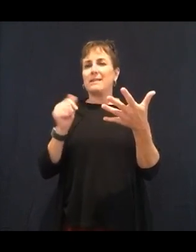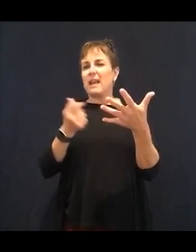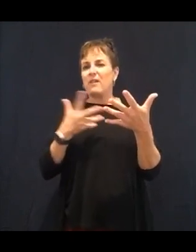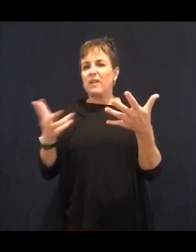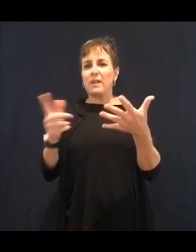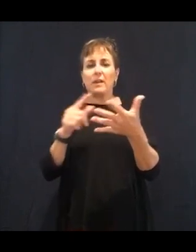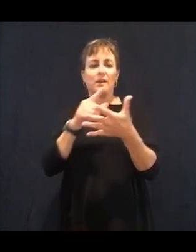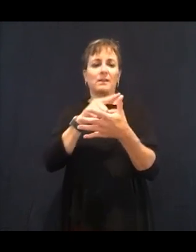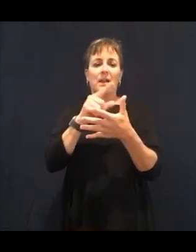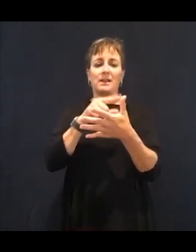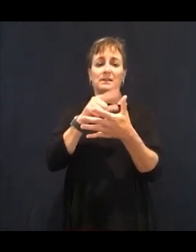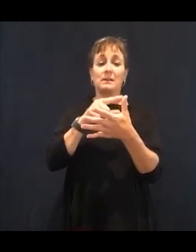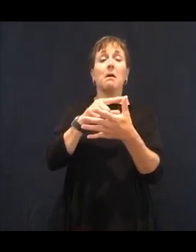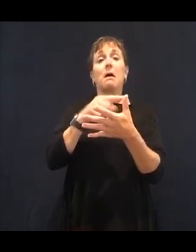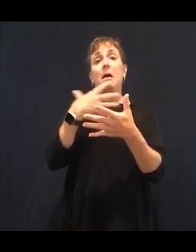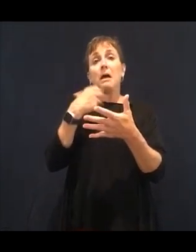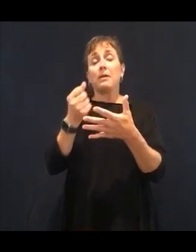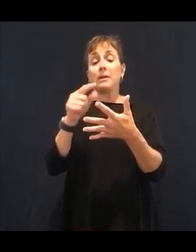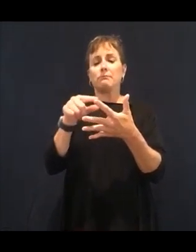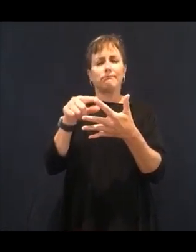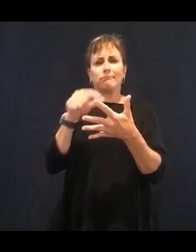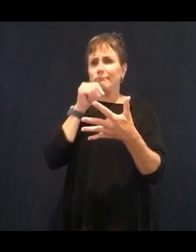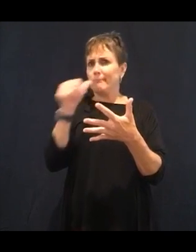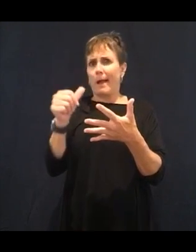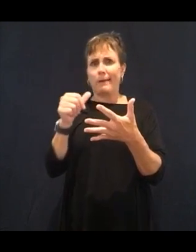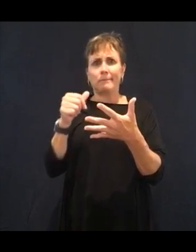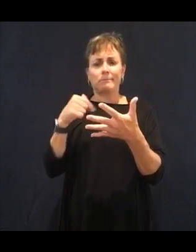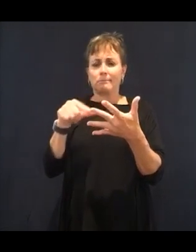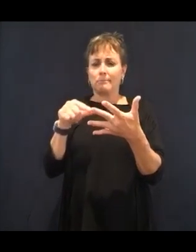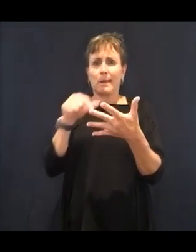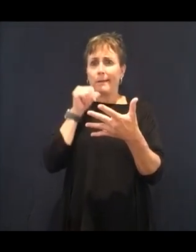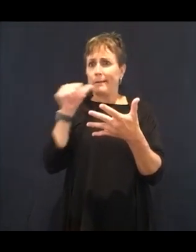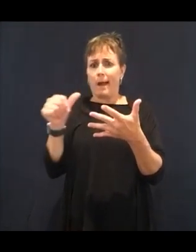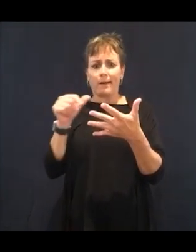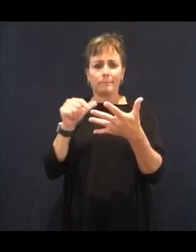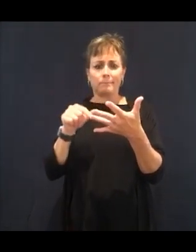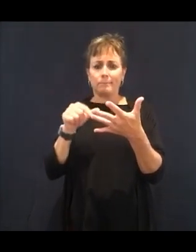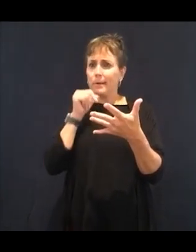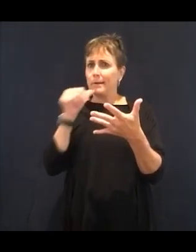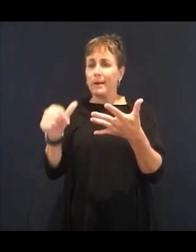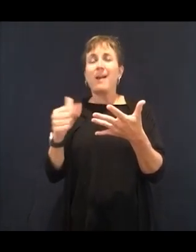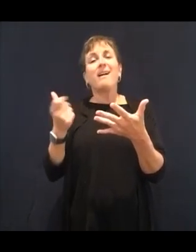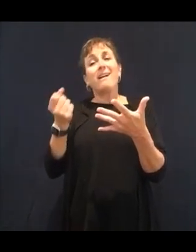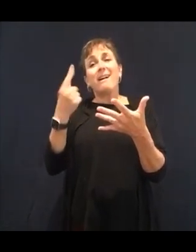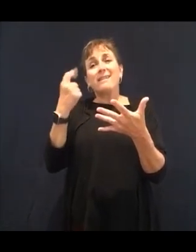stops, turns over the labels and starts to read through it. Except for me. I do that.